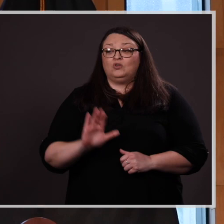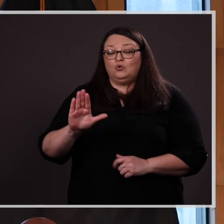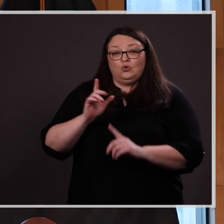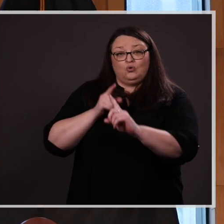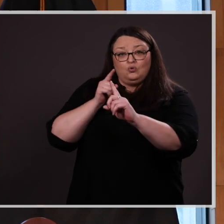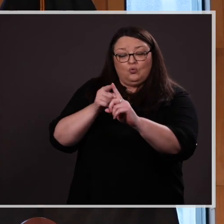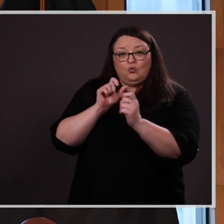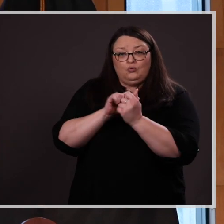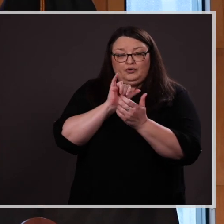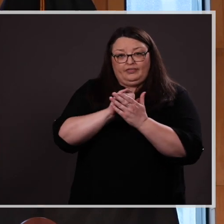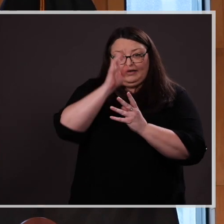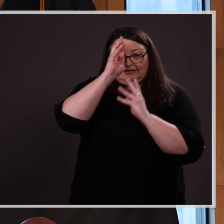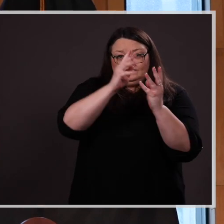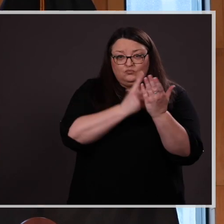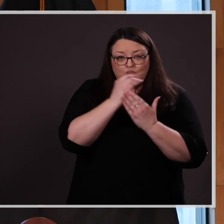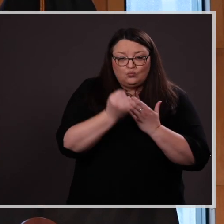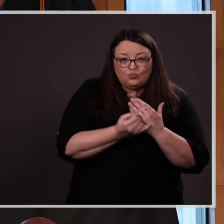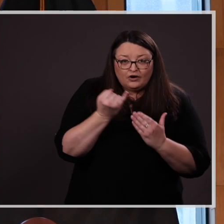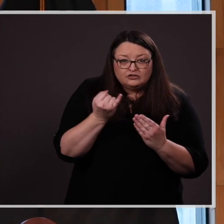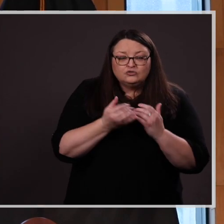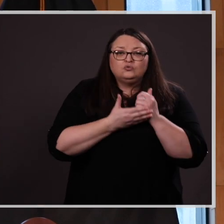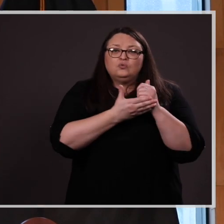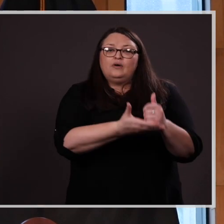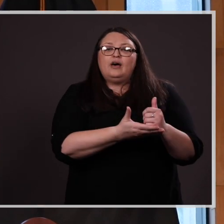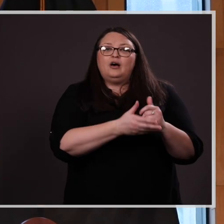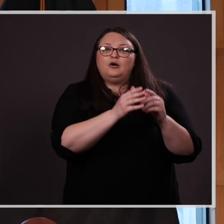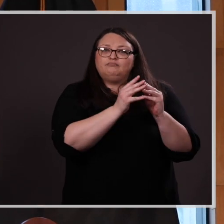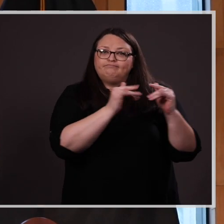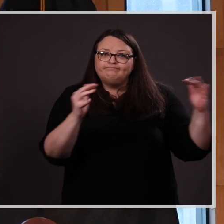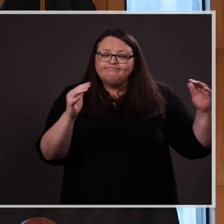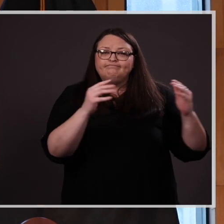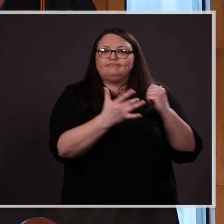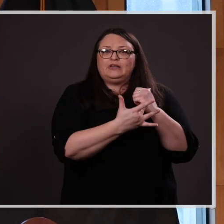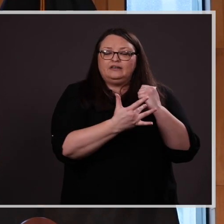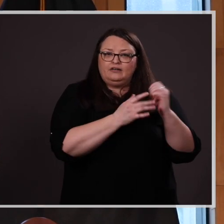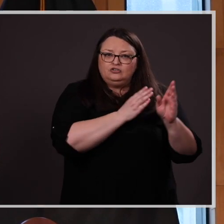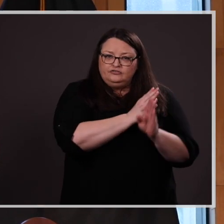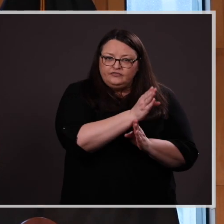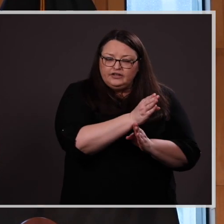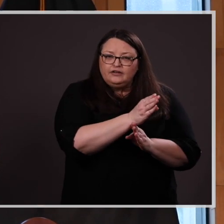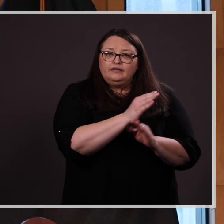Her goal with this innovative project was to help diversity the technology field by